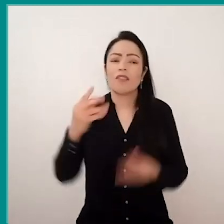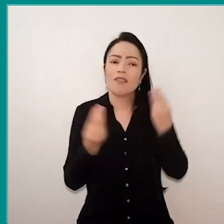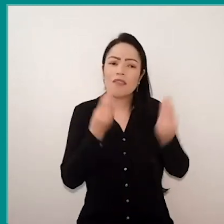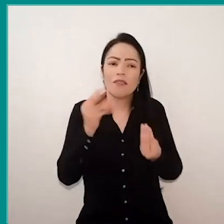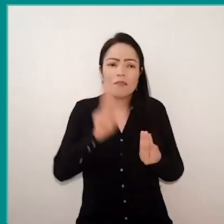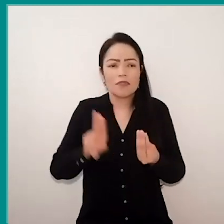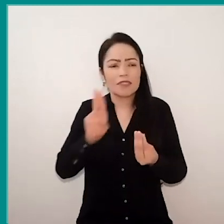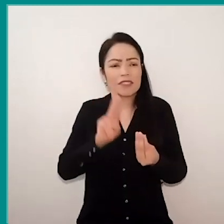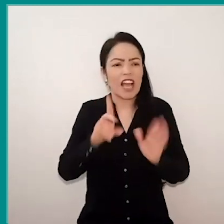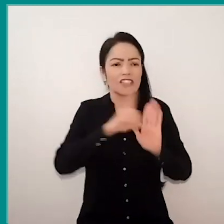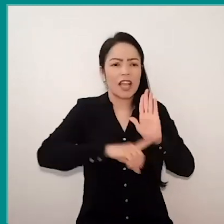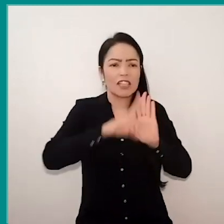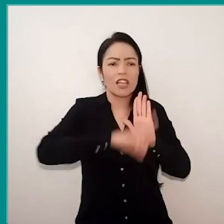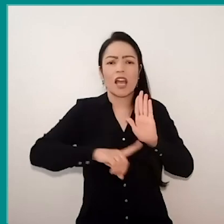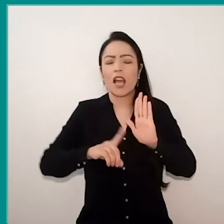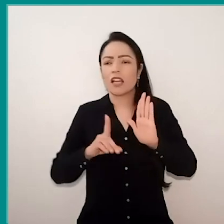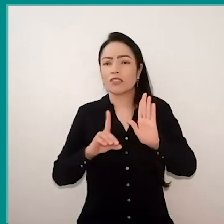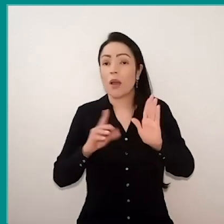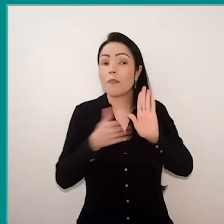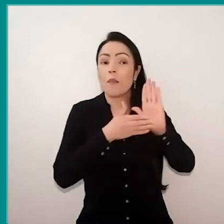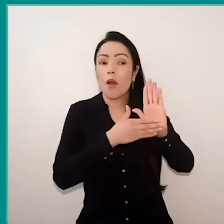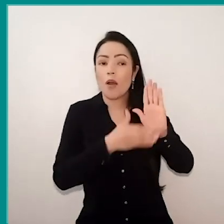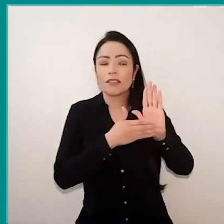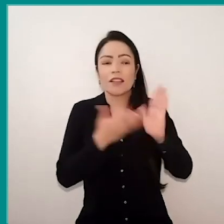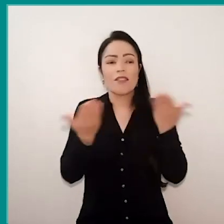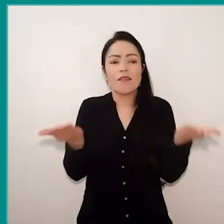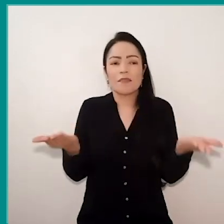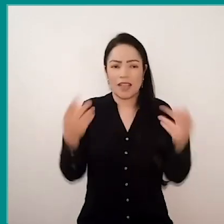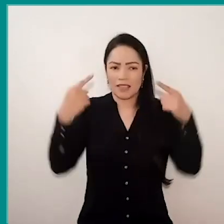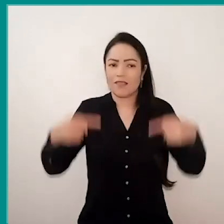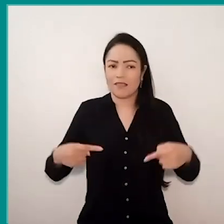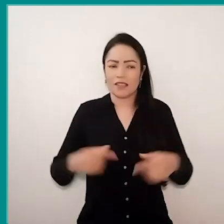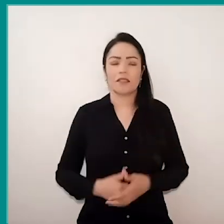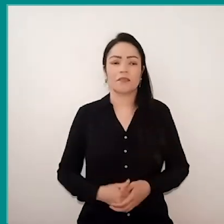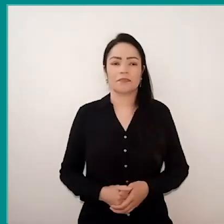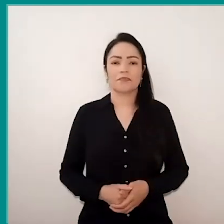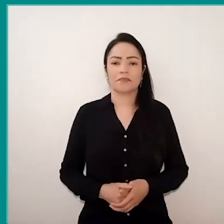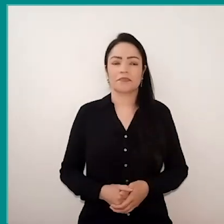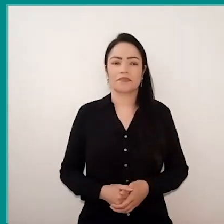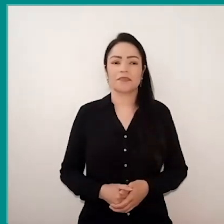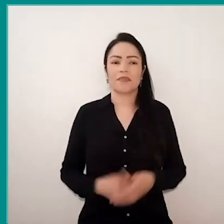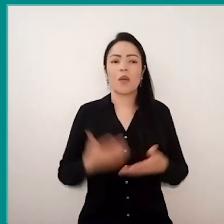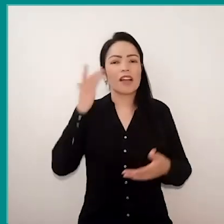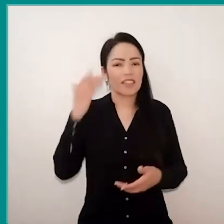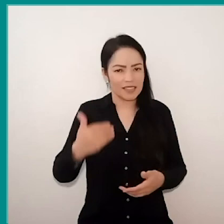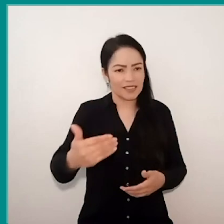and what he proposes can be challenging. So I think it's on this path that we have to walk,